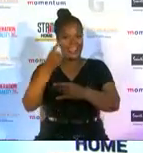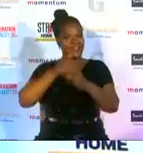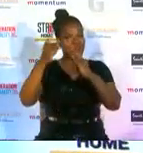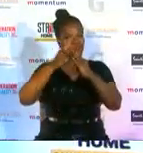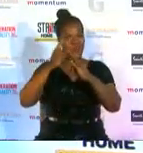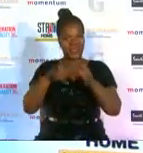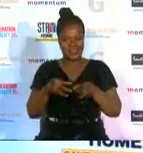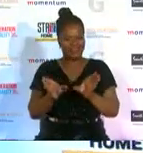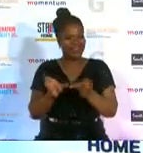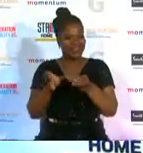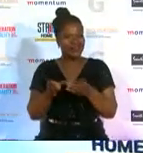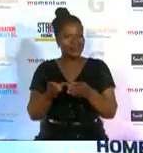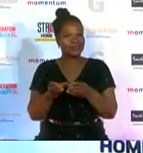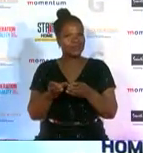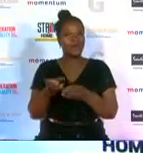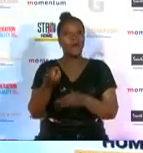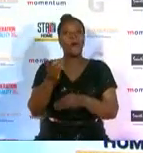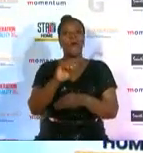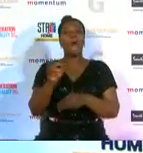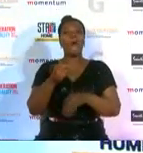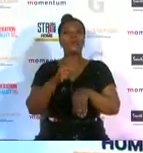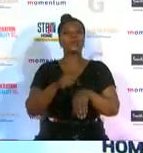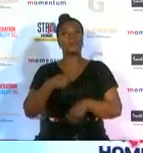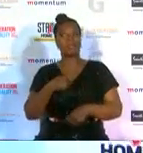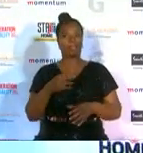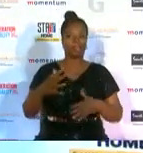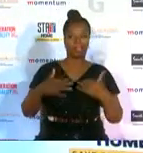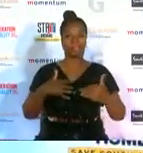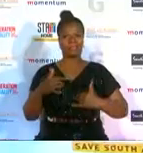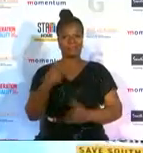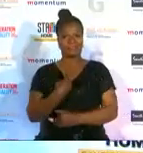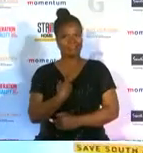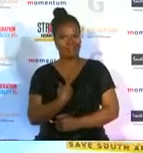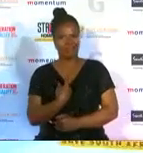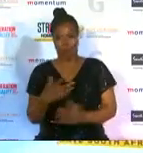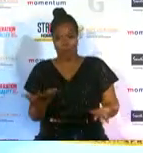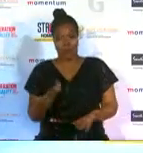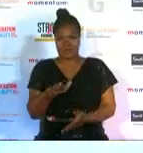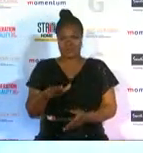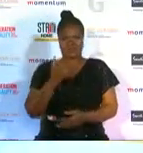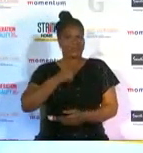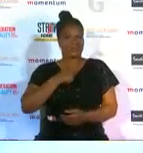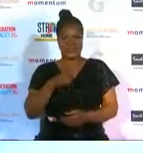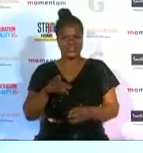wins come at every time when i when i start to doubt myself and to doubt my space in in sports so this one is absolutely